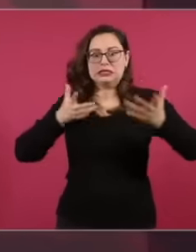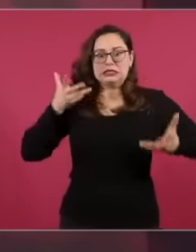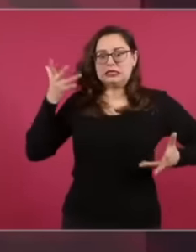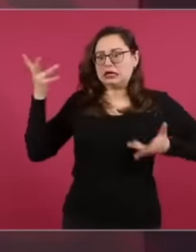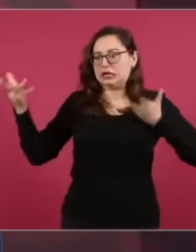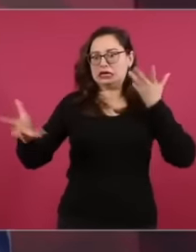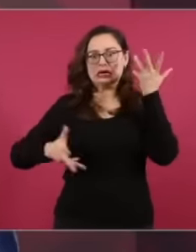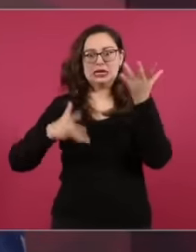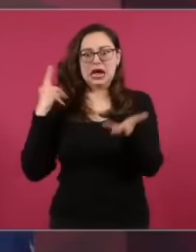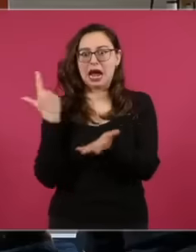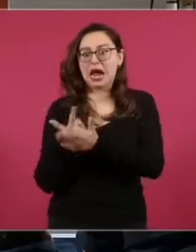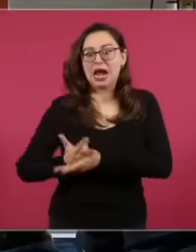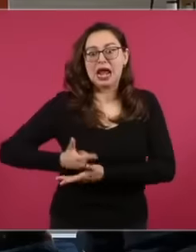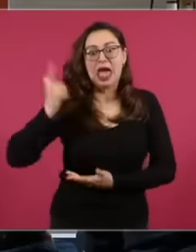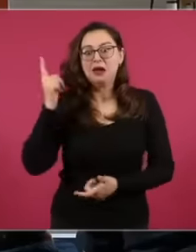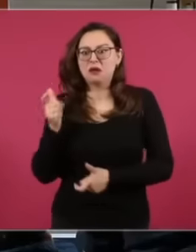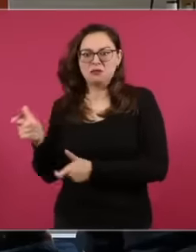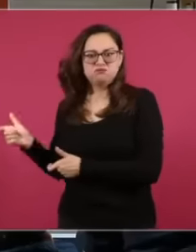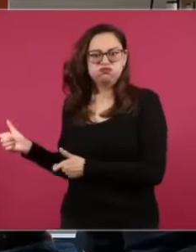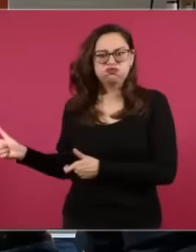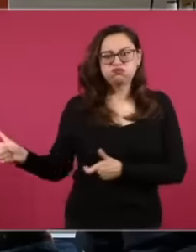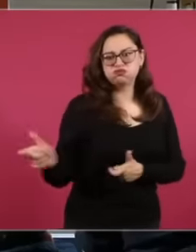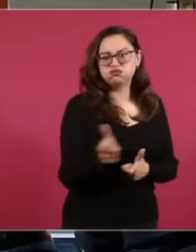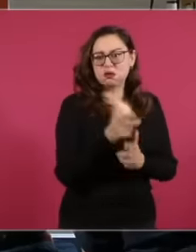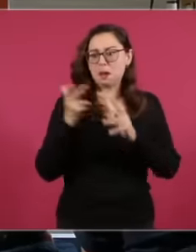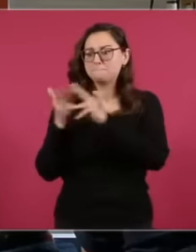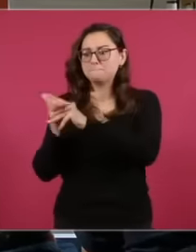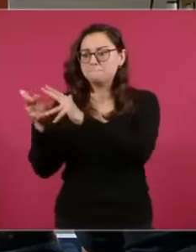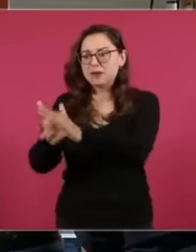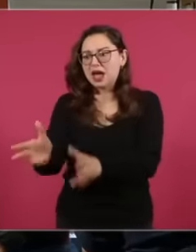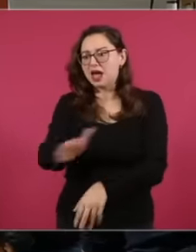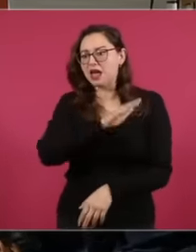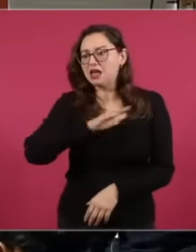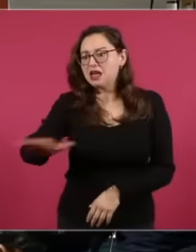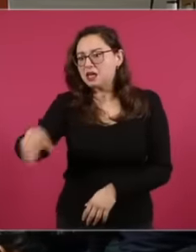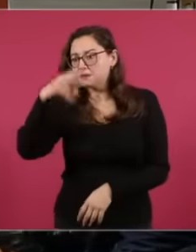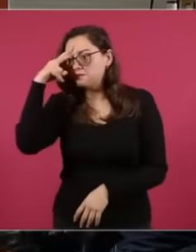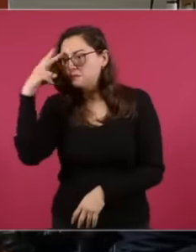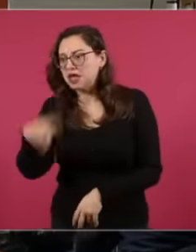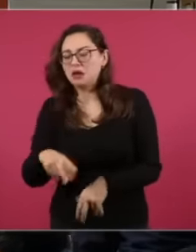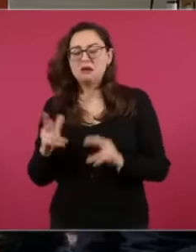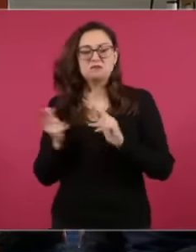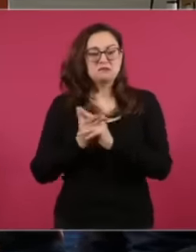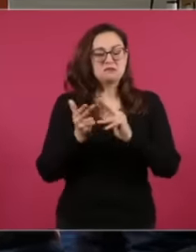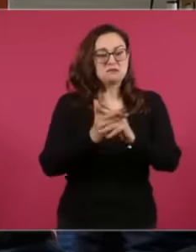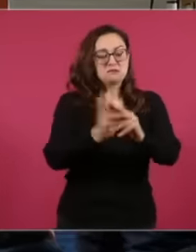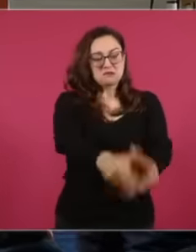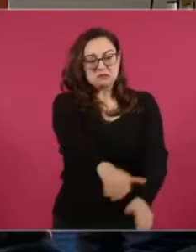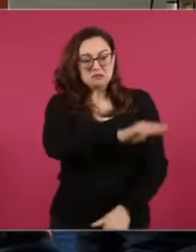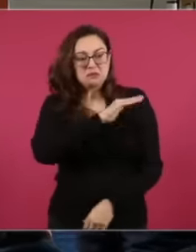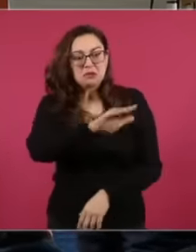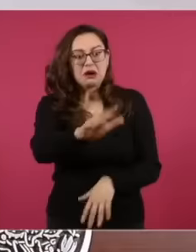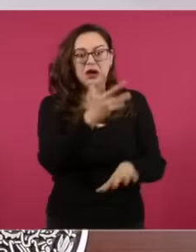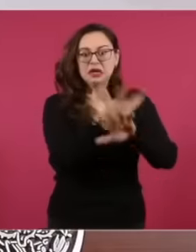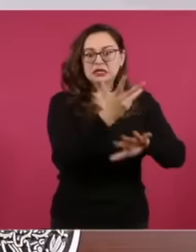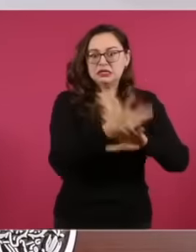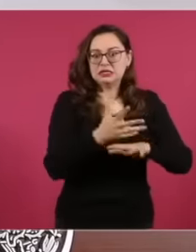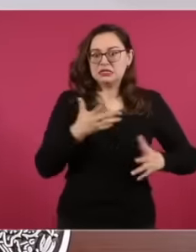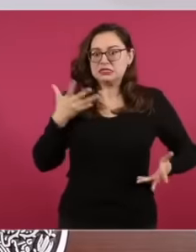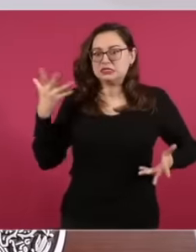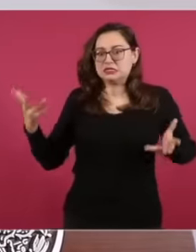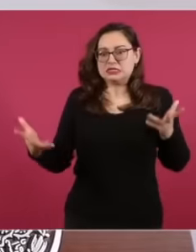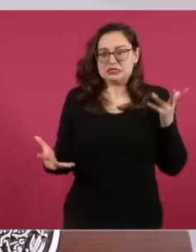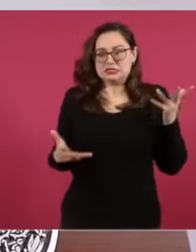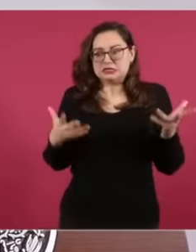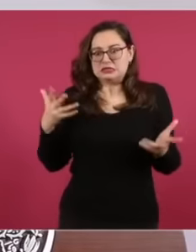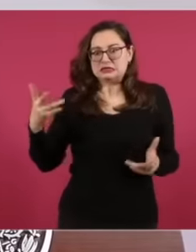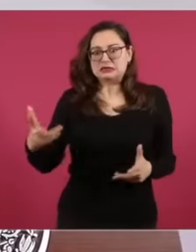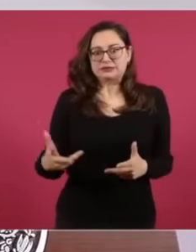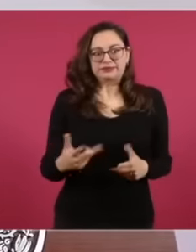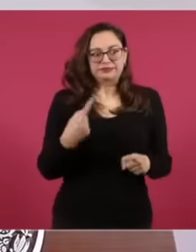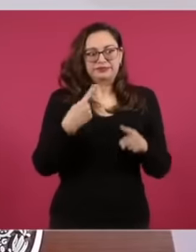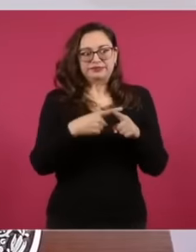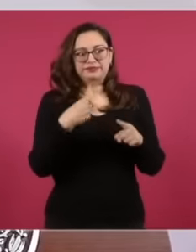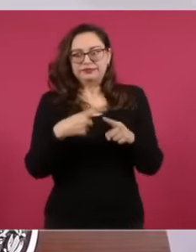plan instead of carry out an investigation into those responsible, how